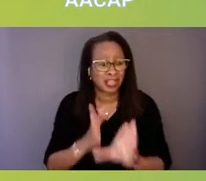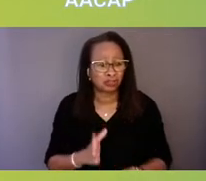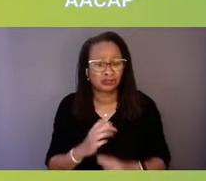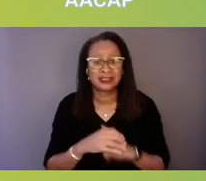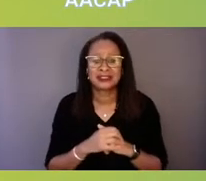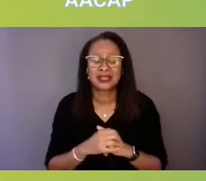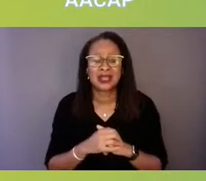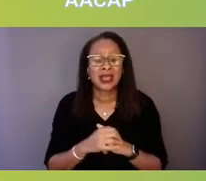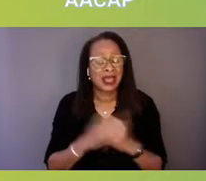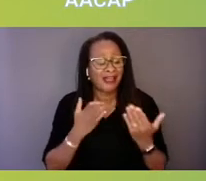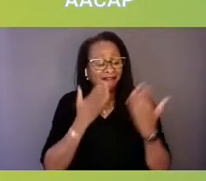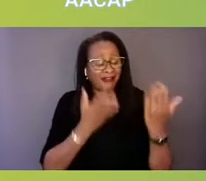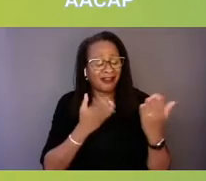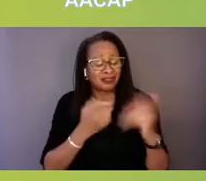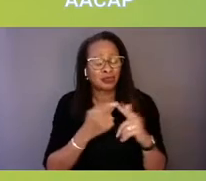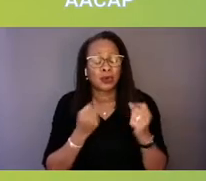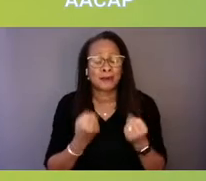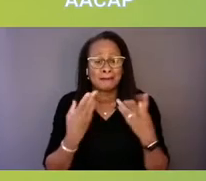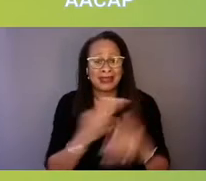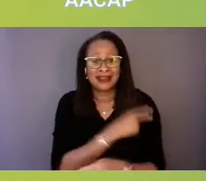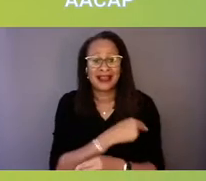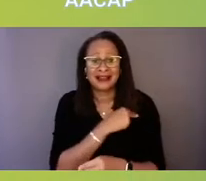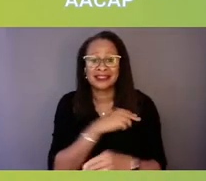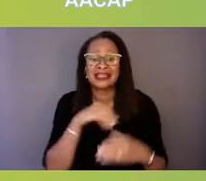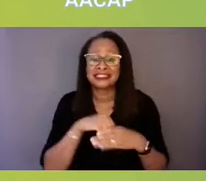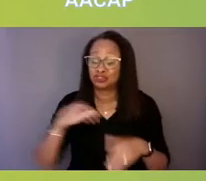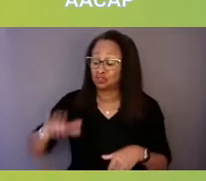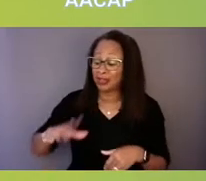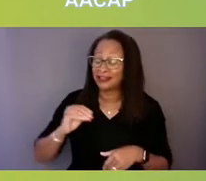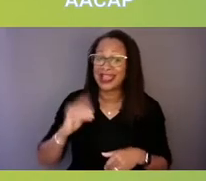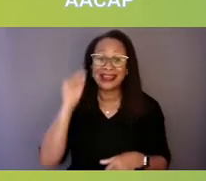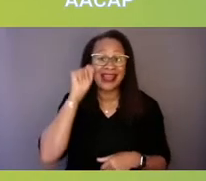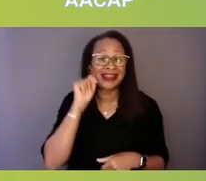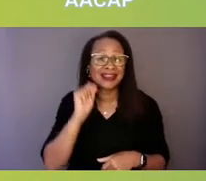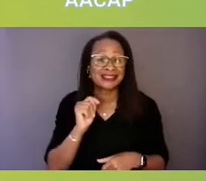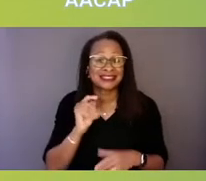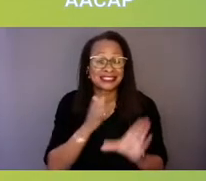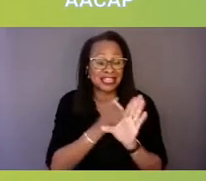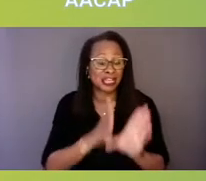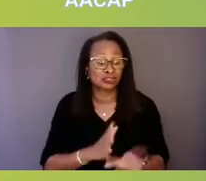in child and adolescent psychiatry. And one thing I often highlight which was alarming to me